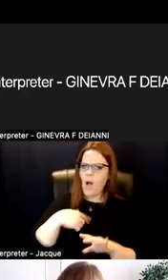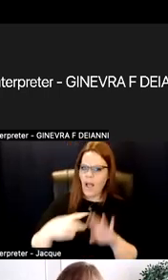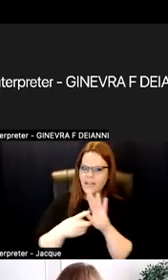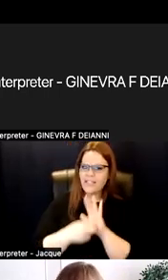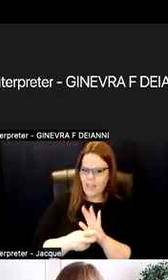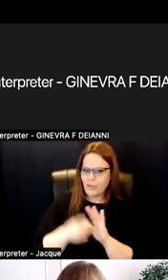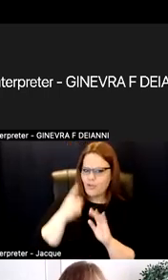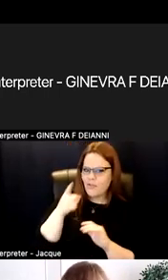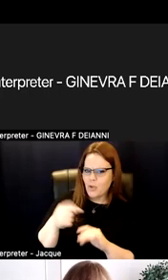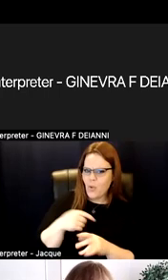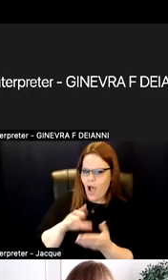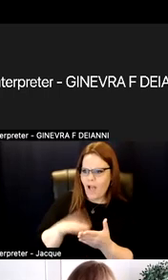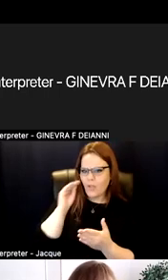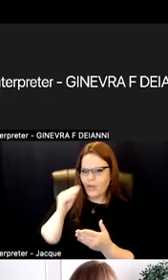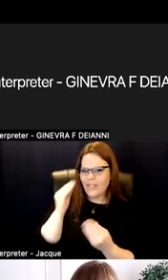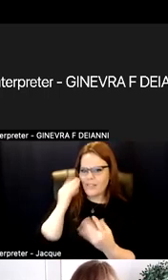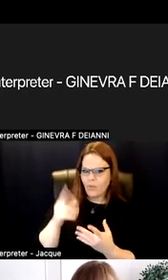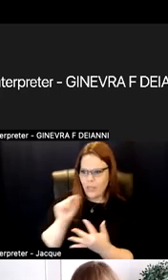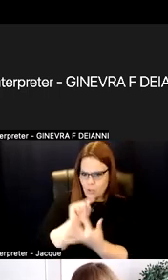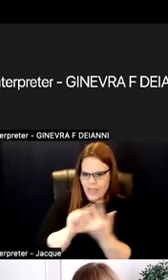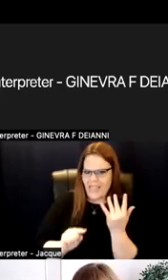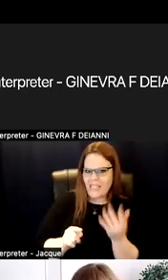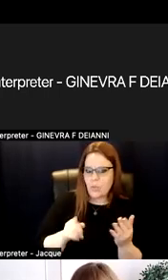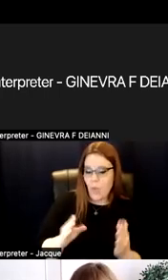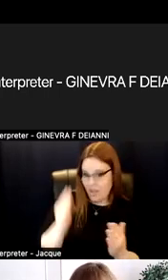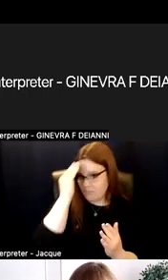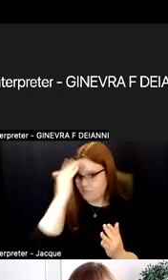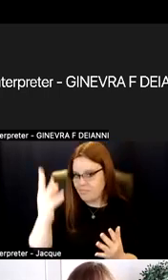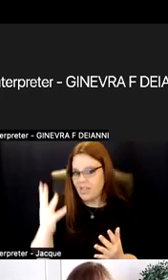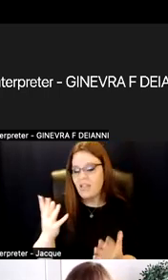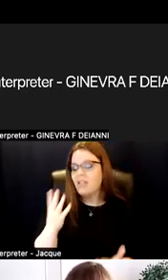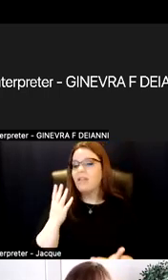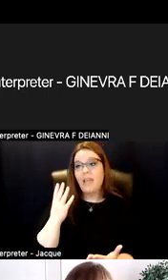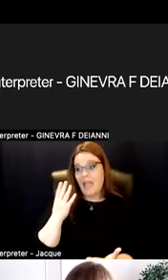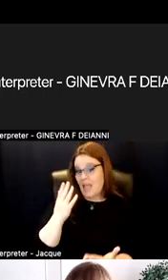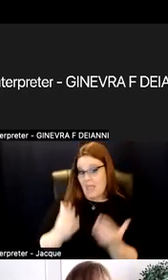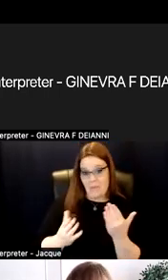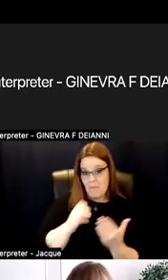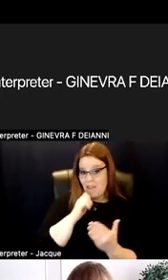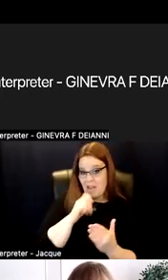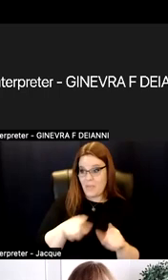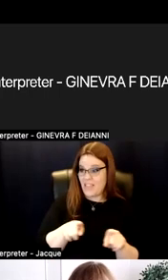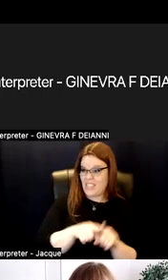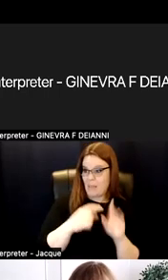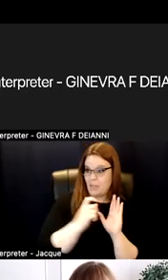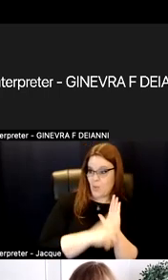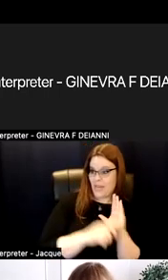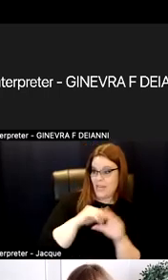that I learned this content in this way. It may not be articulated in your syllabi as one of the key components, one